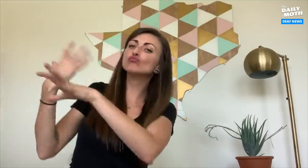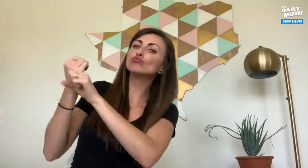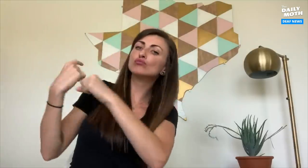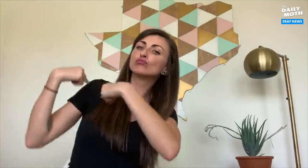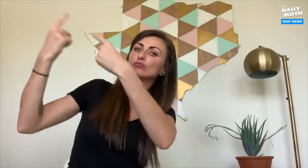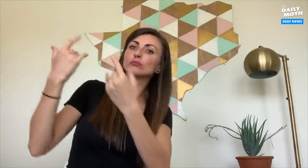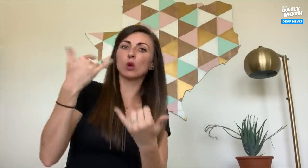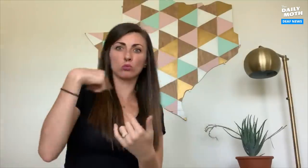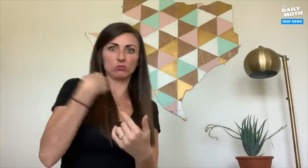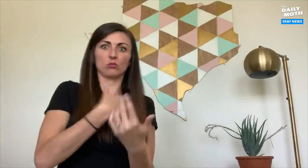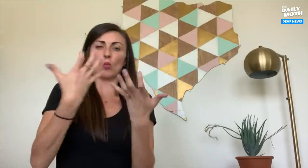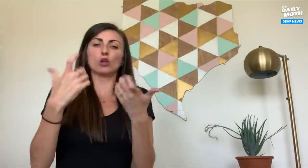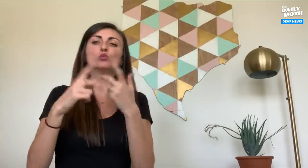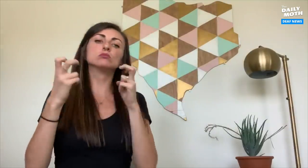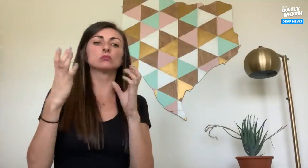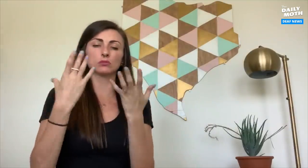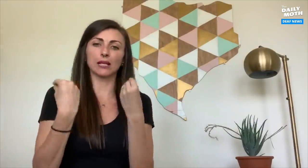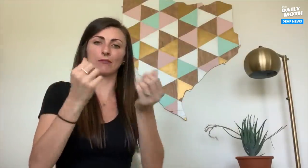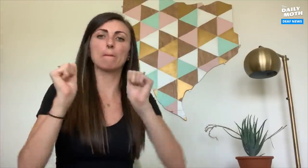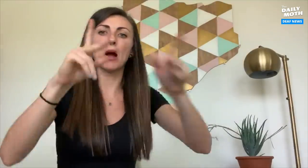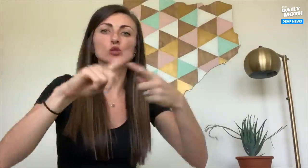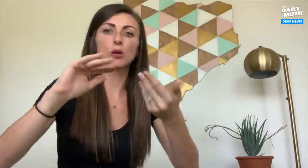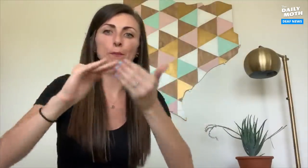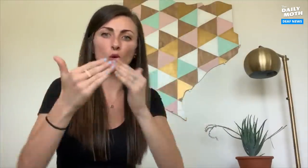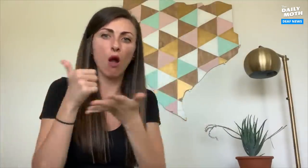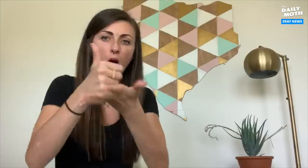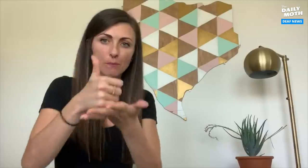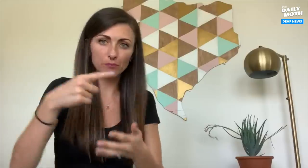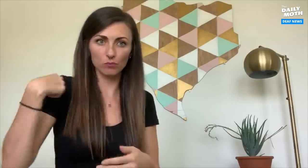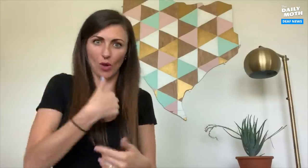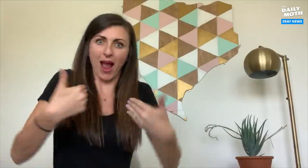our distributors and now we want to give back to our community.